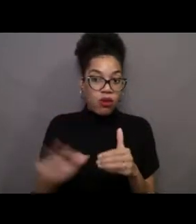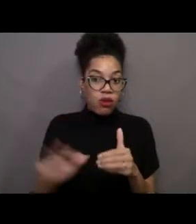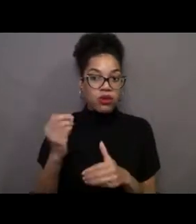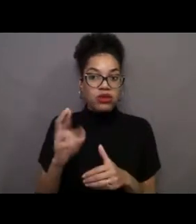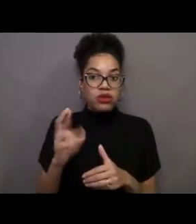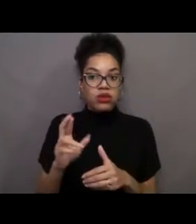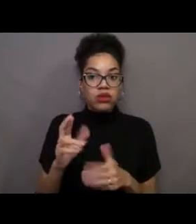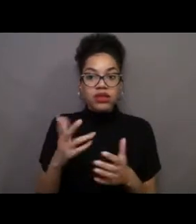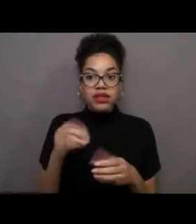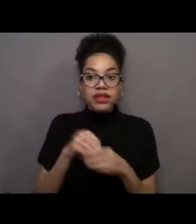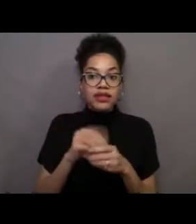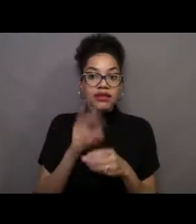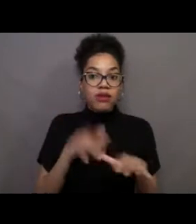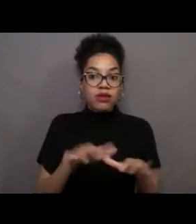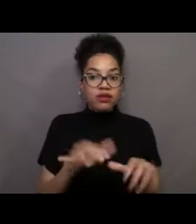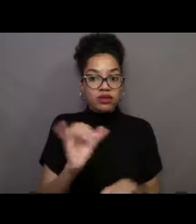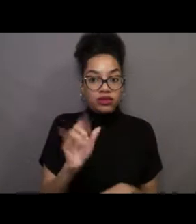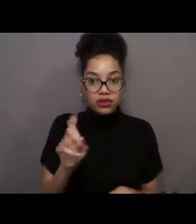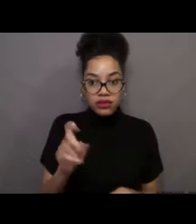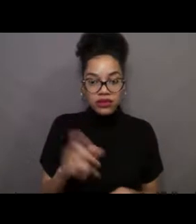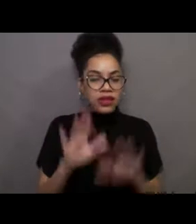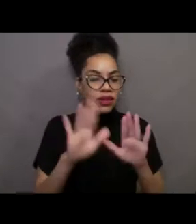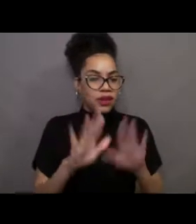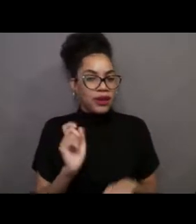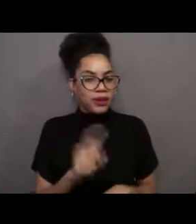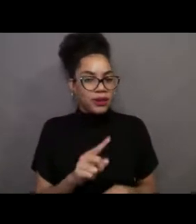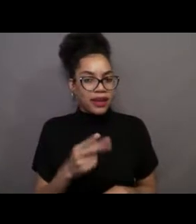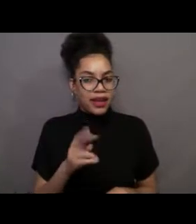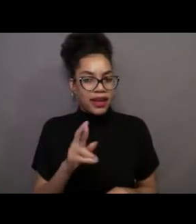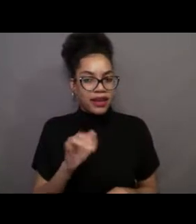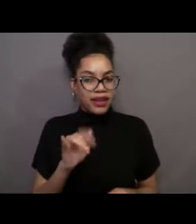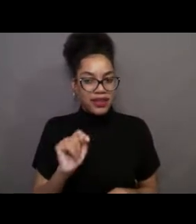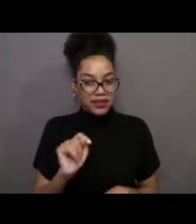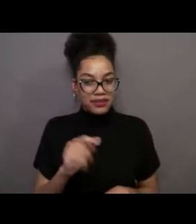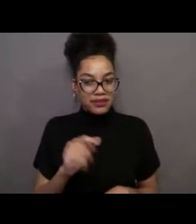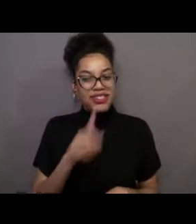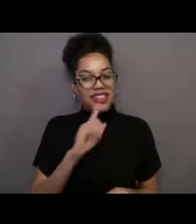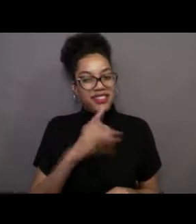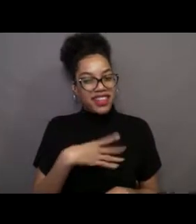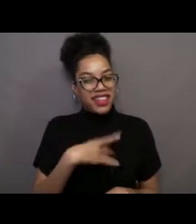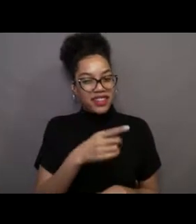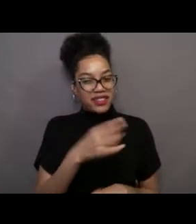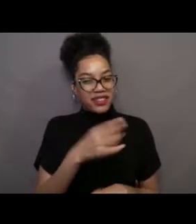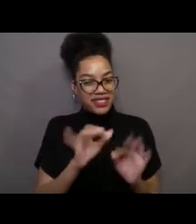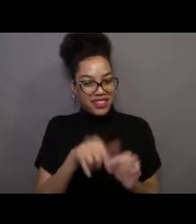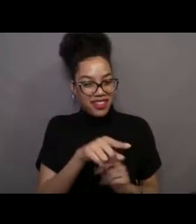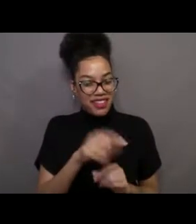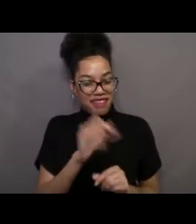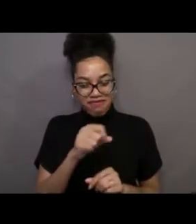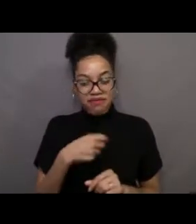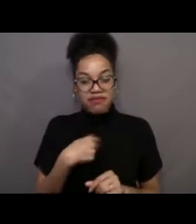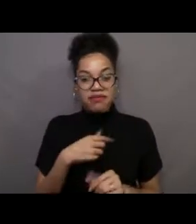What a remarkable question, Harriet. I really like that you highlighted that. They are primarily coastal.